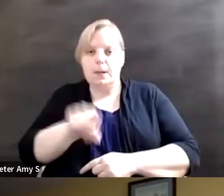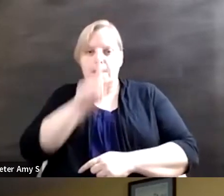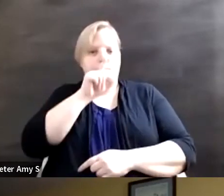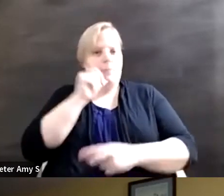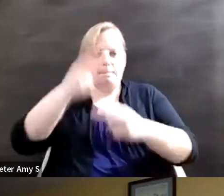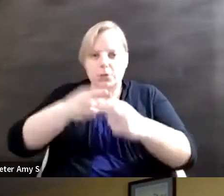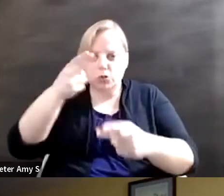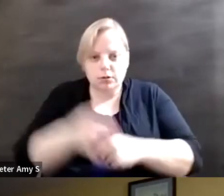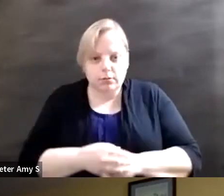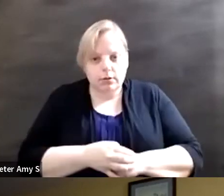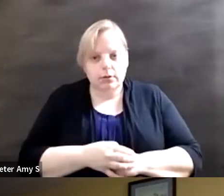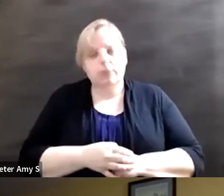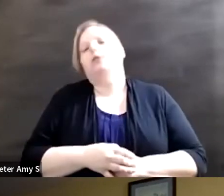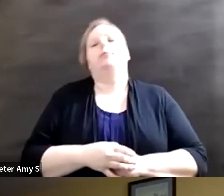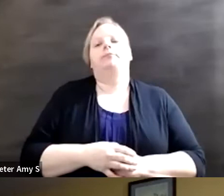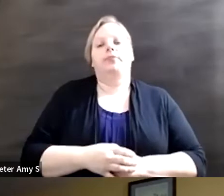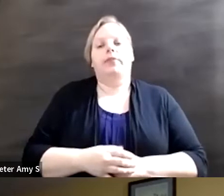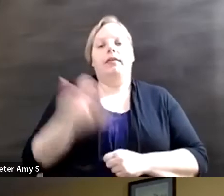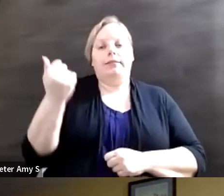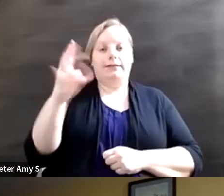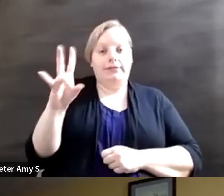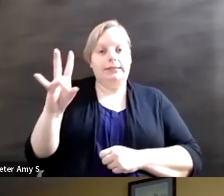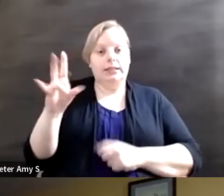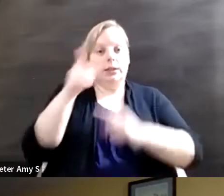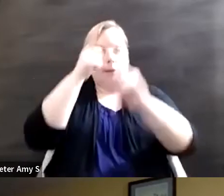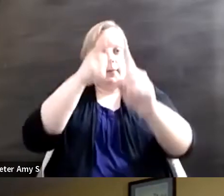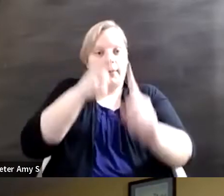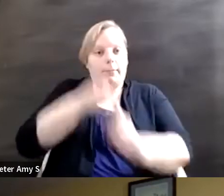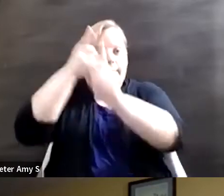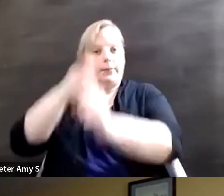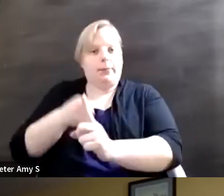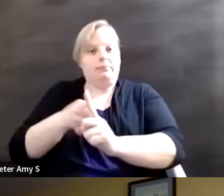and the 17 mentions are helpful but we're still seeing a disconnect,